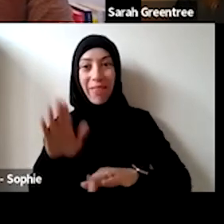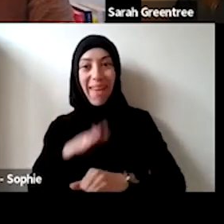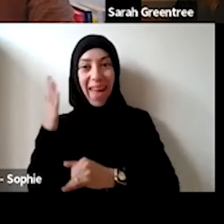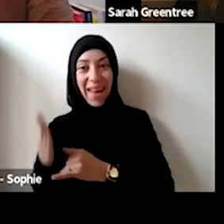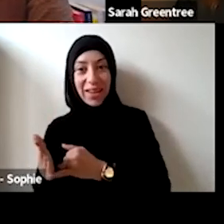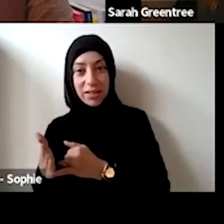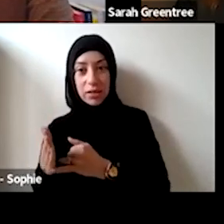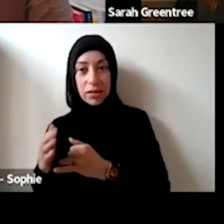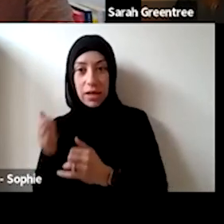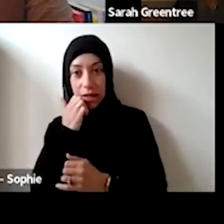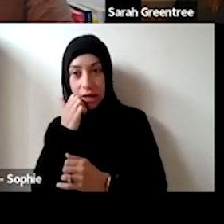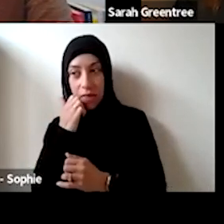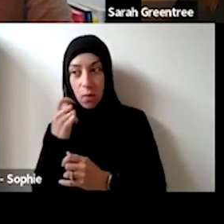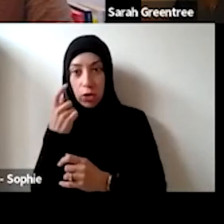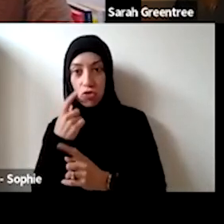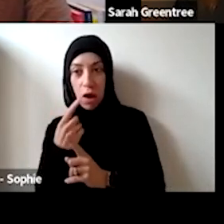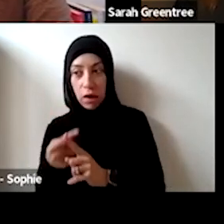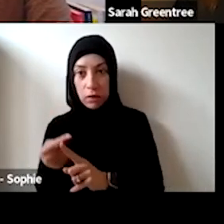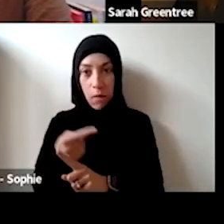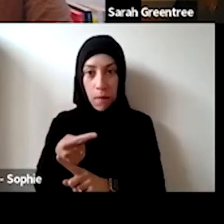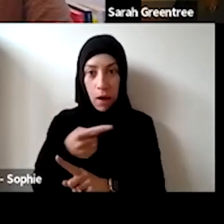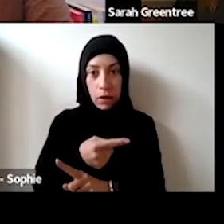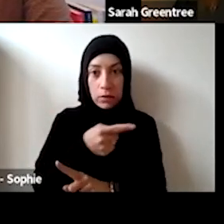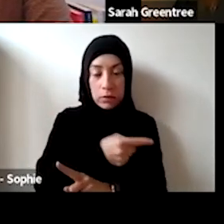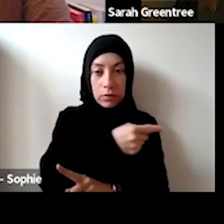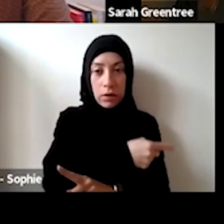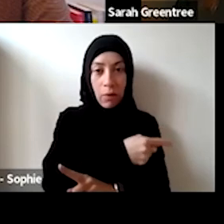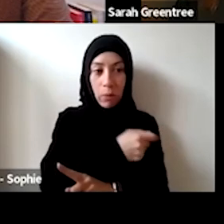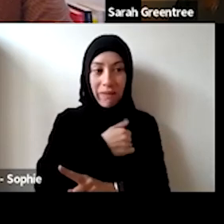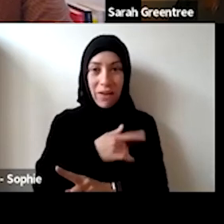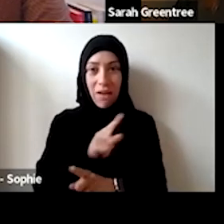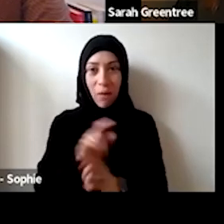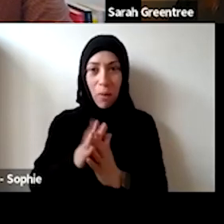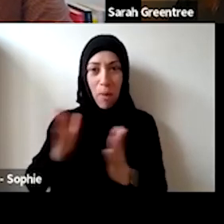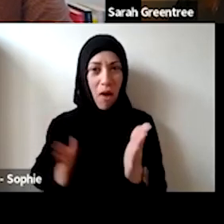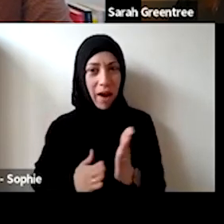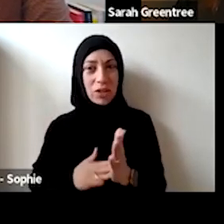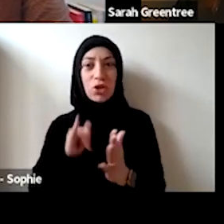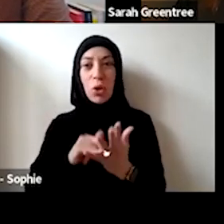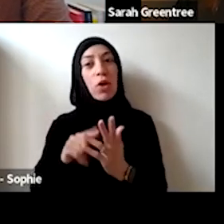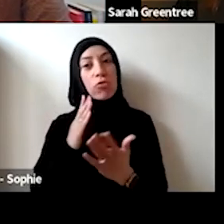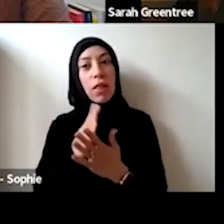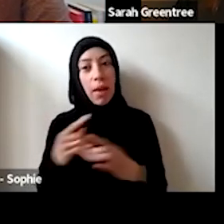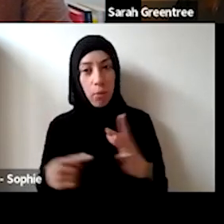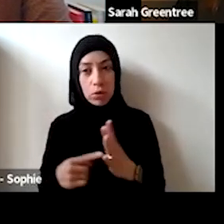backwards, it is where we find ourselves, which is it is incredibly important to give the Unfortunately, when you look at the end date and you work your way backwards, that's kind of where we find ourselves, which is that it's incredibly important to give the organizations